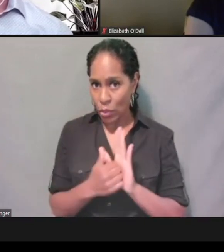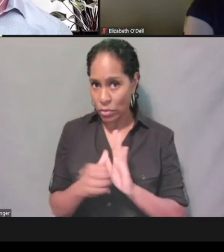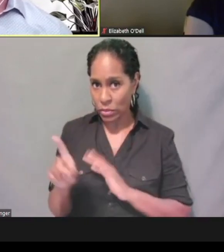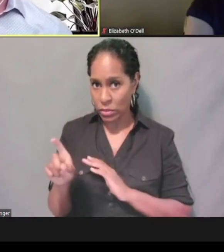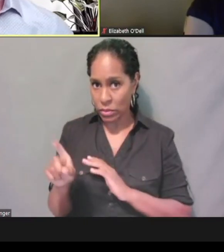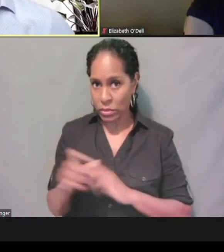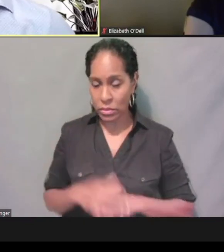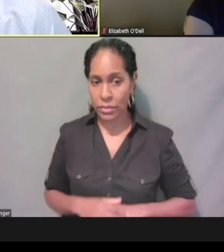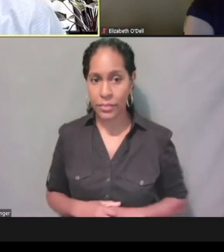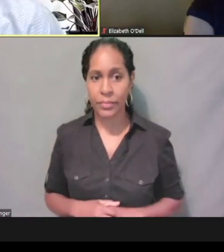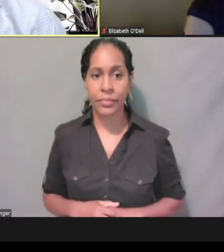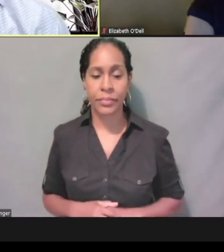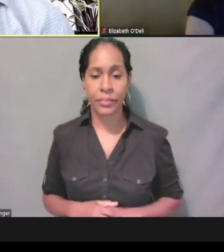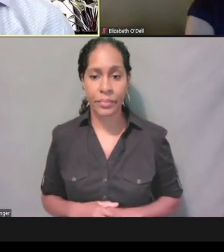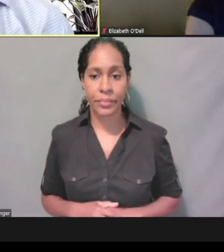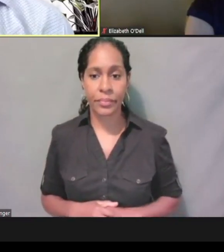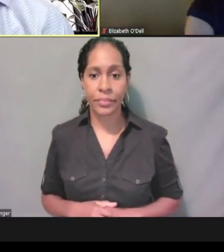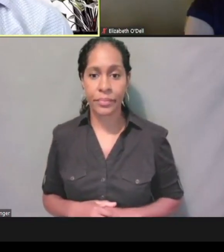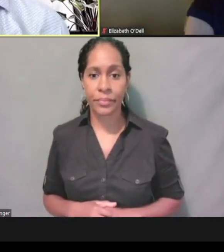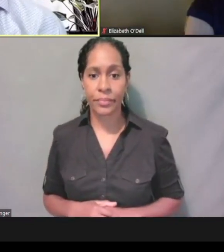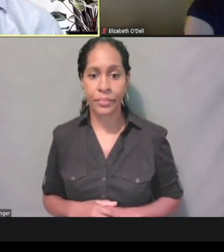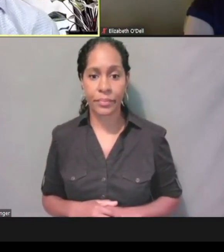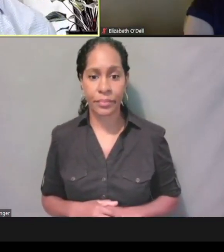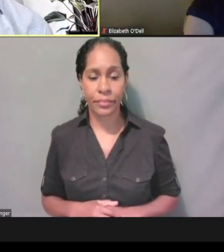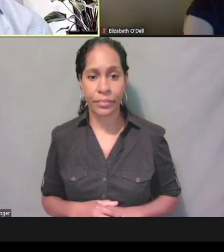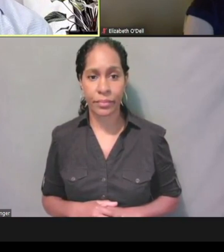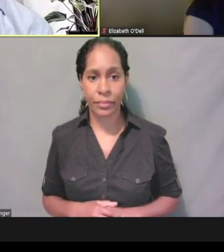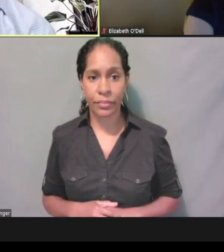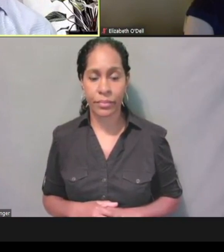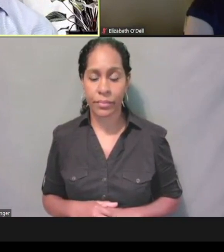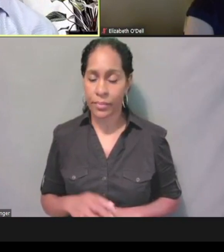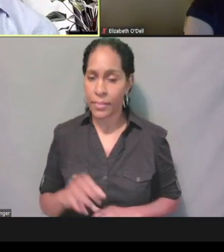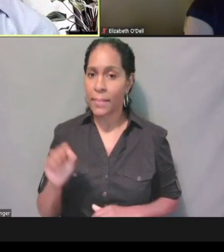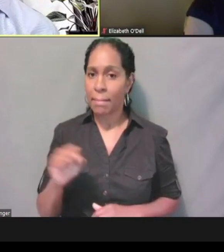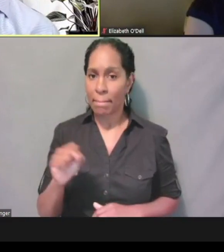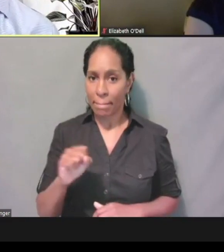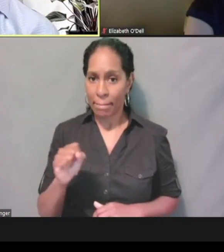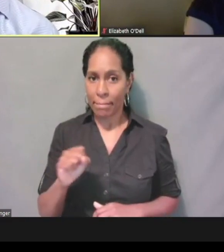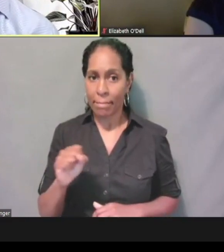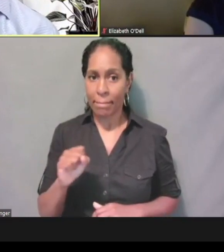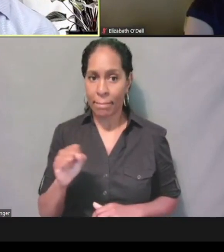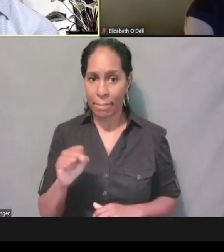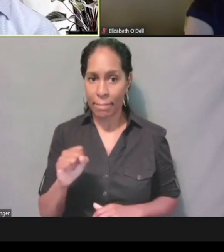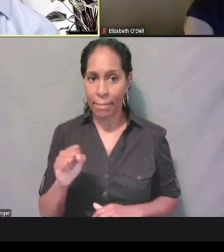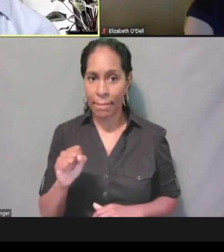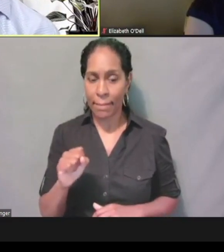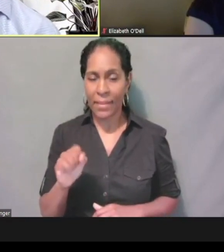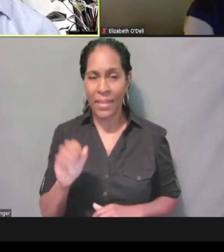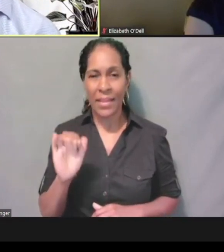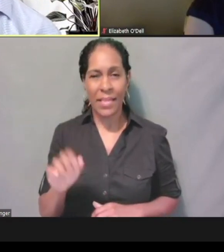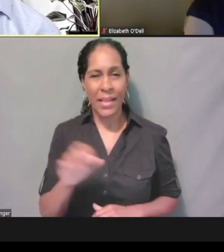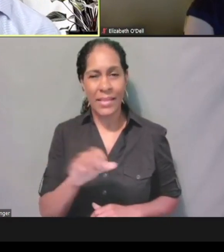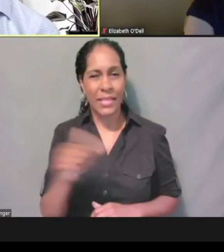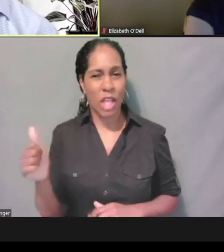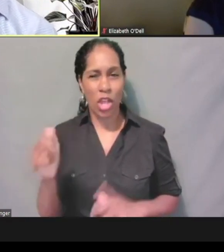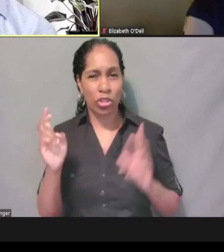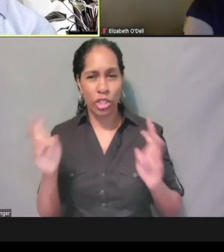Yeah, I think the whole account to create, I think that's a whole nother subject that we could probably spend another hour on.